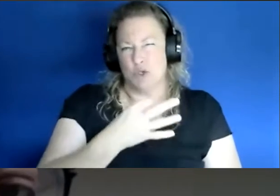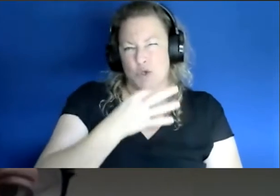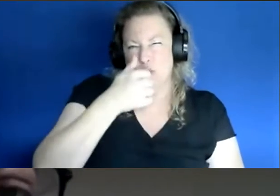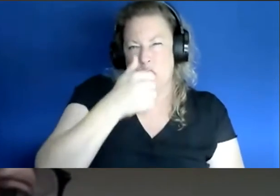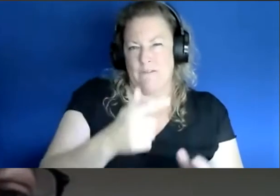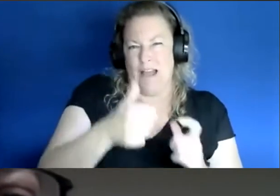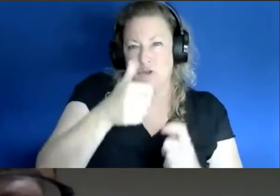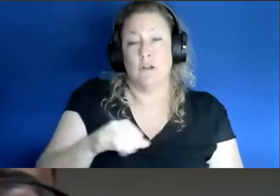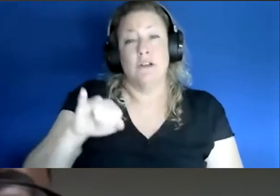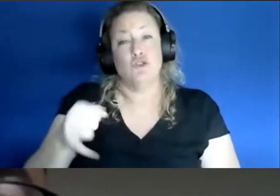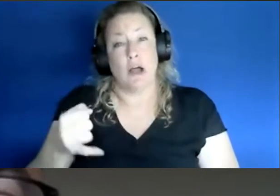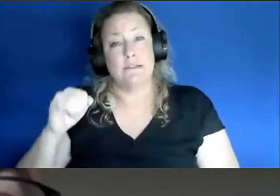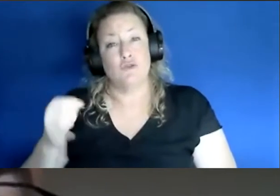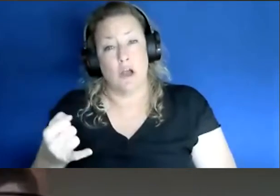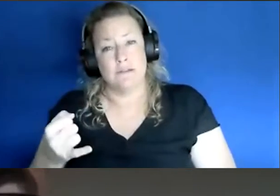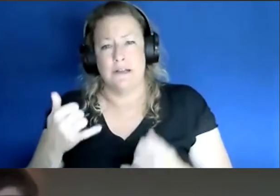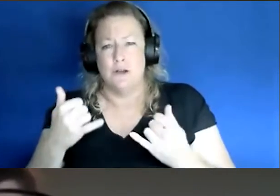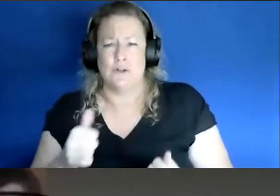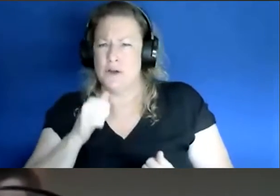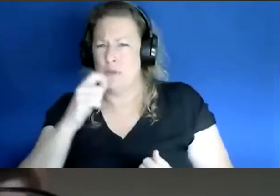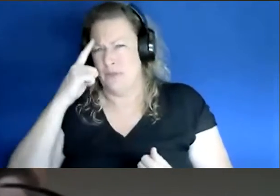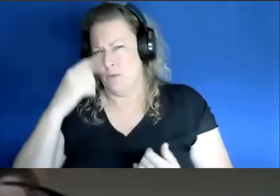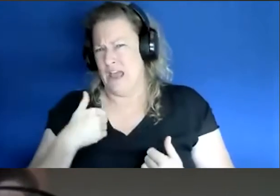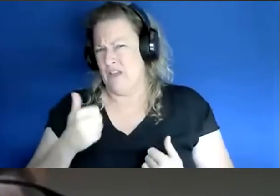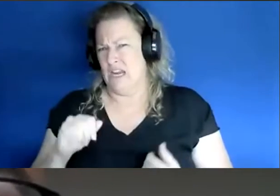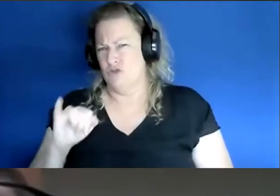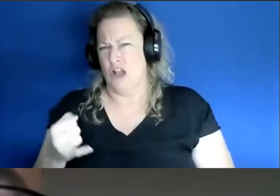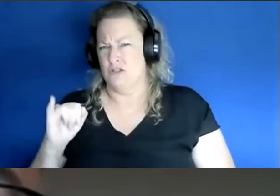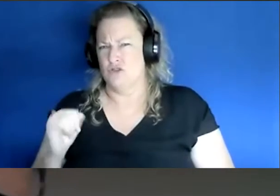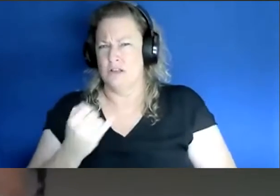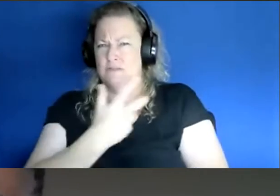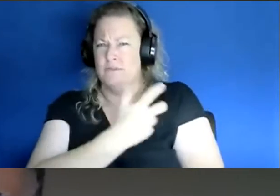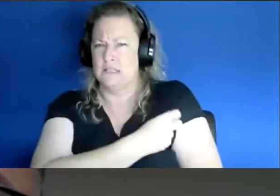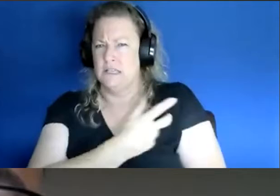and Johnson, I currently don't think we actually have any Johnson Johnson vaccines on hand we're